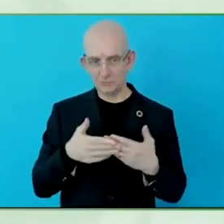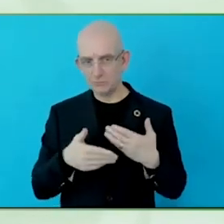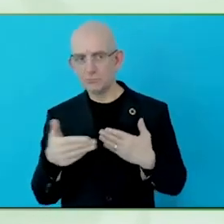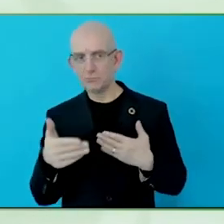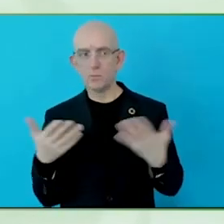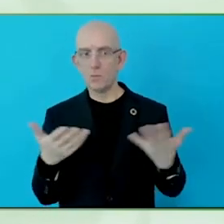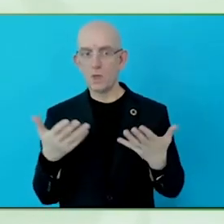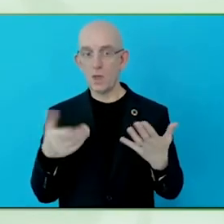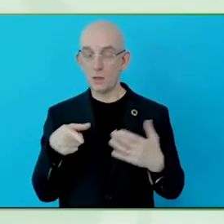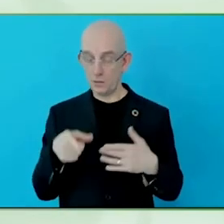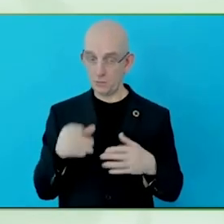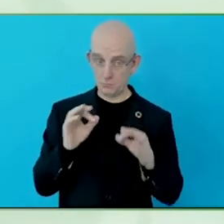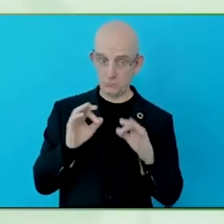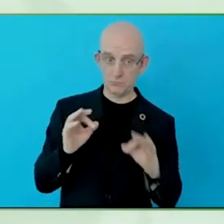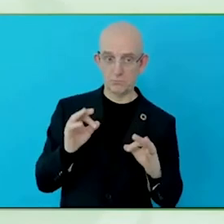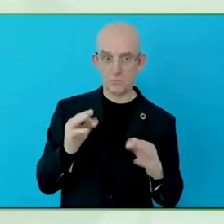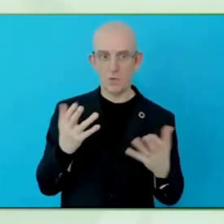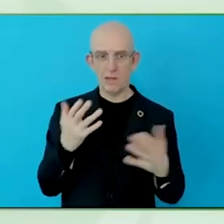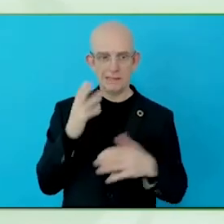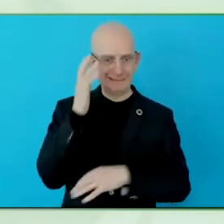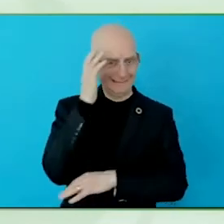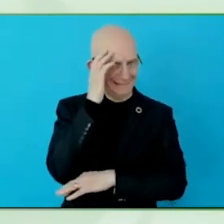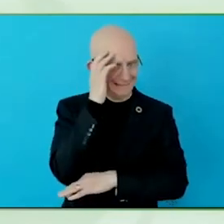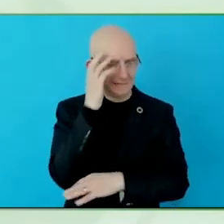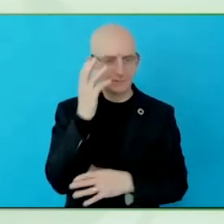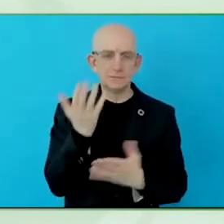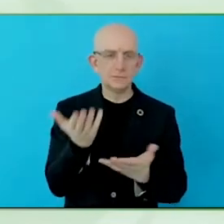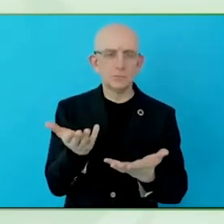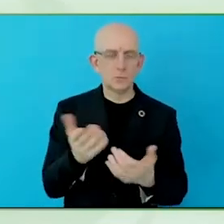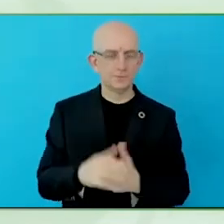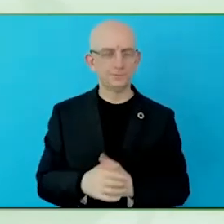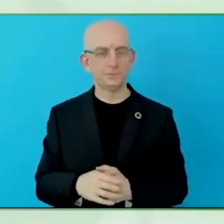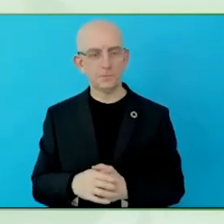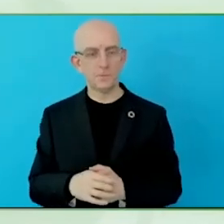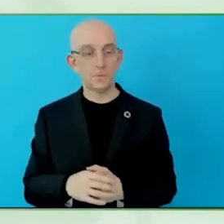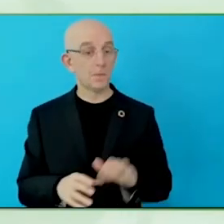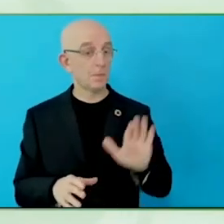European Accessibility Act bridge some areas first.